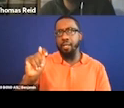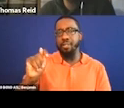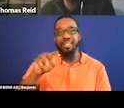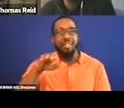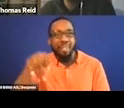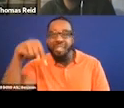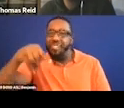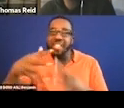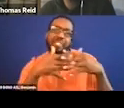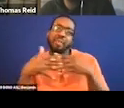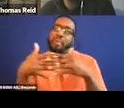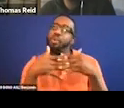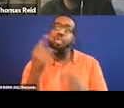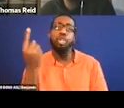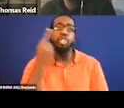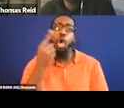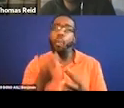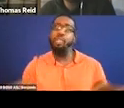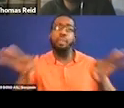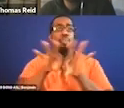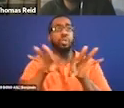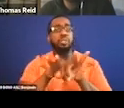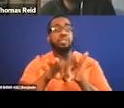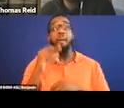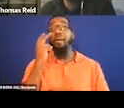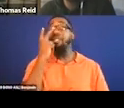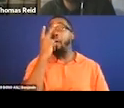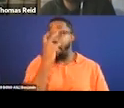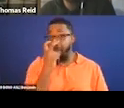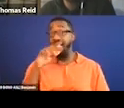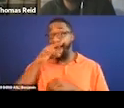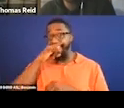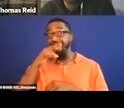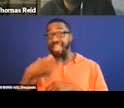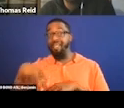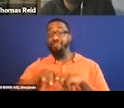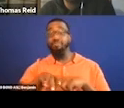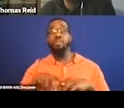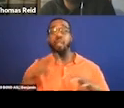there are people on that screen who either look like her or just as importantly, they don't.